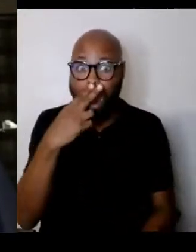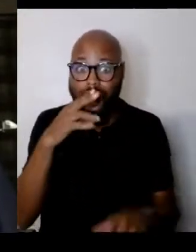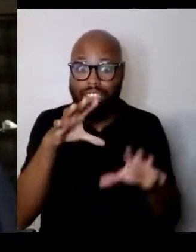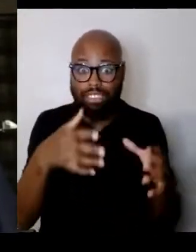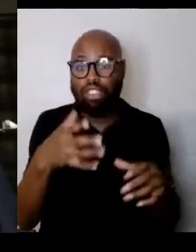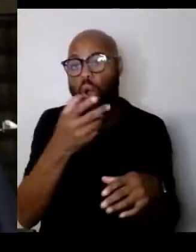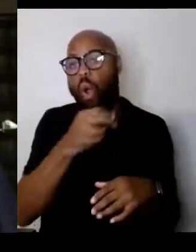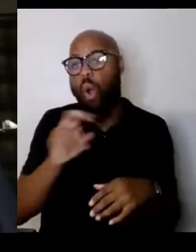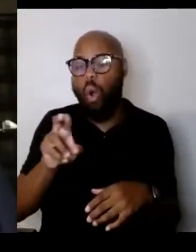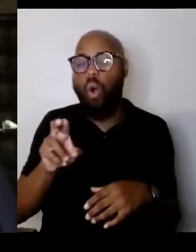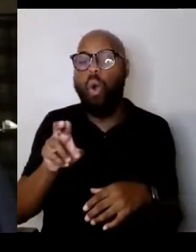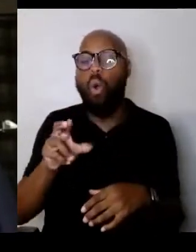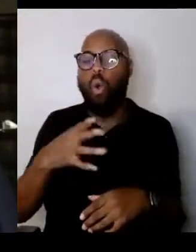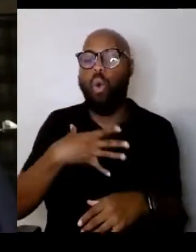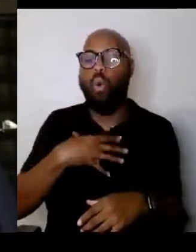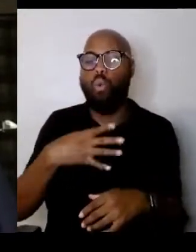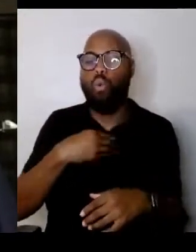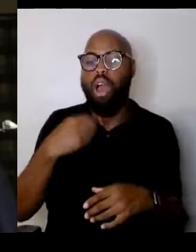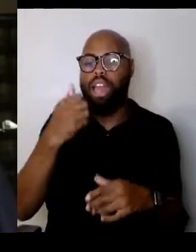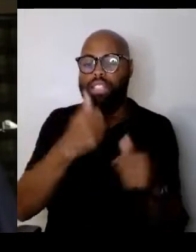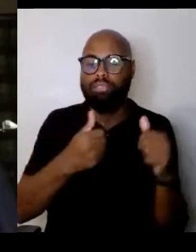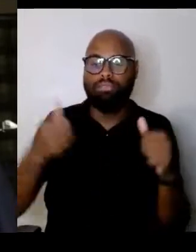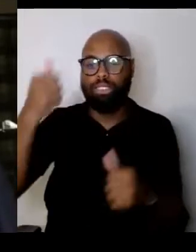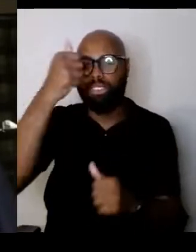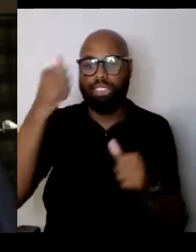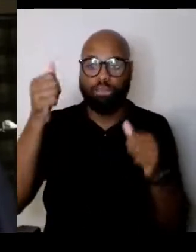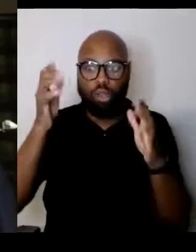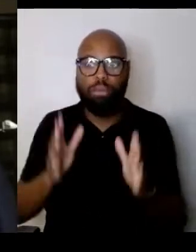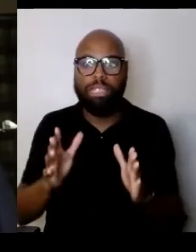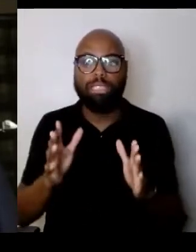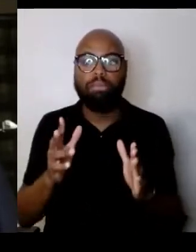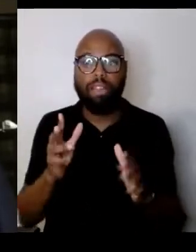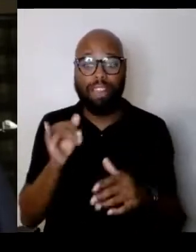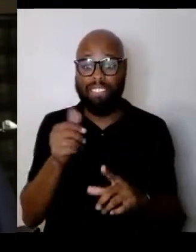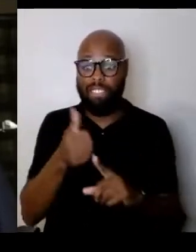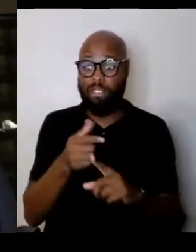And if they are, you need to try to educate them if it's at all possible.